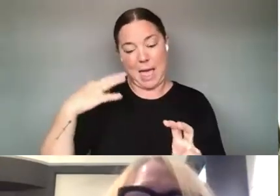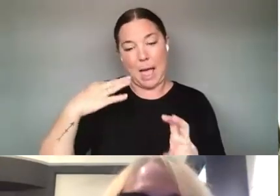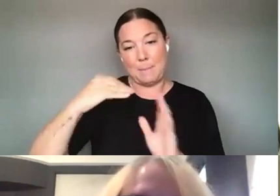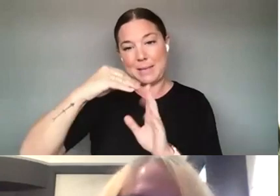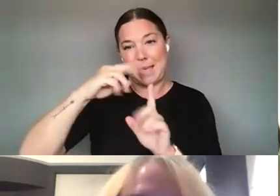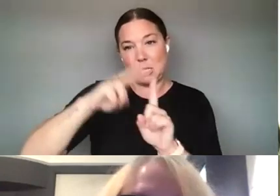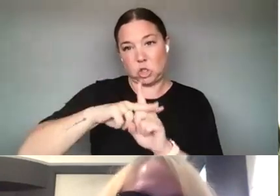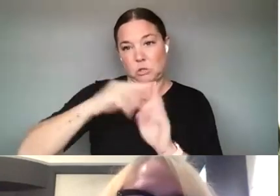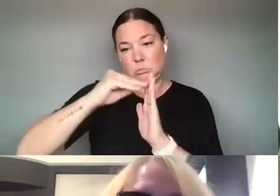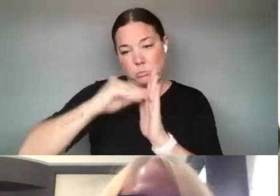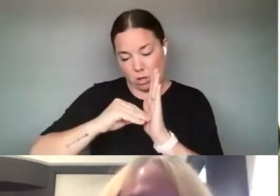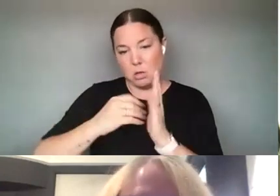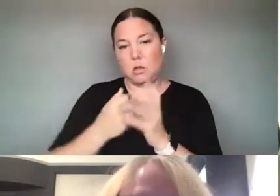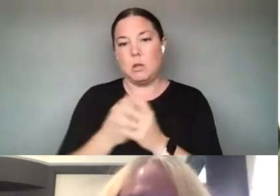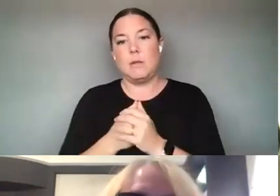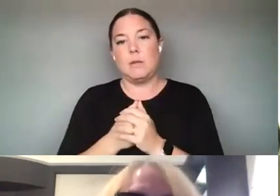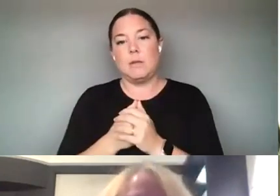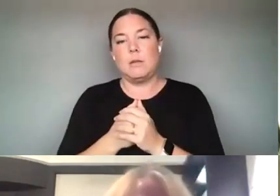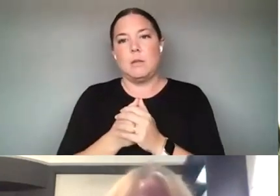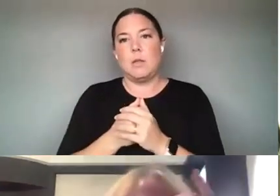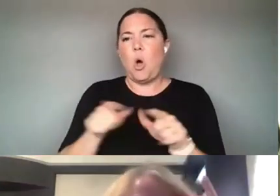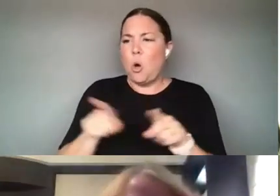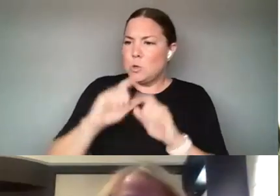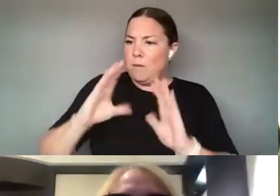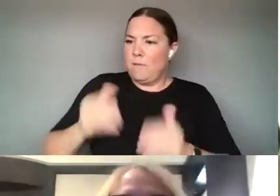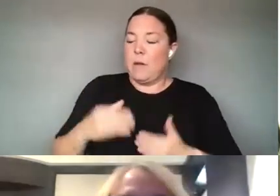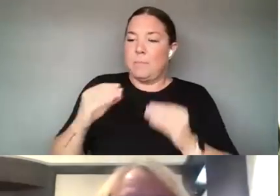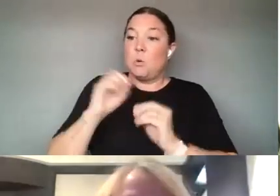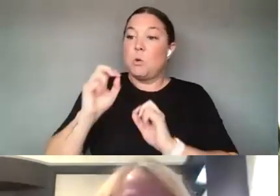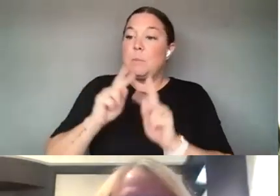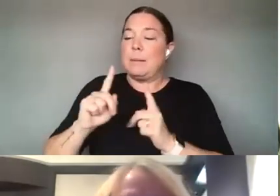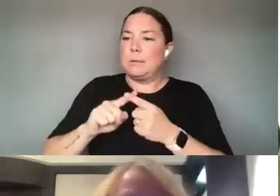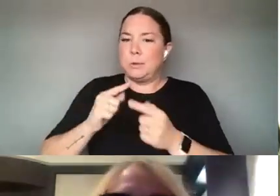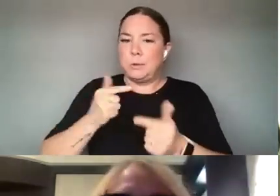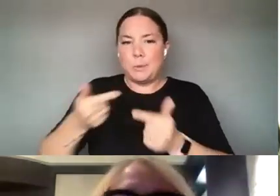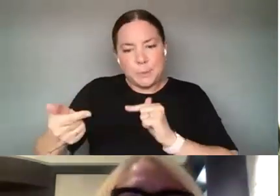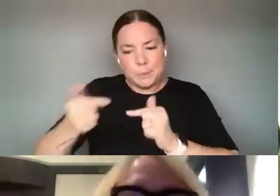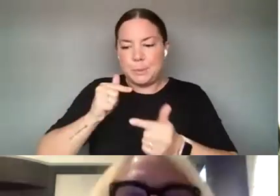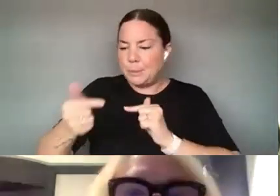WHO ARE HAPPY TO, YOU KNOW, ENGAGE IN REALLY MEANINGFUL AND RICH FIELD-BUILDING WORK.